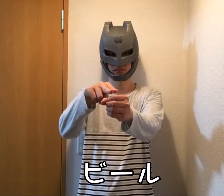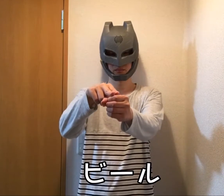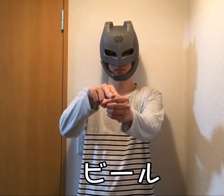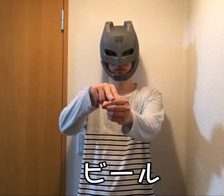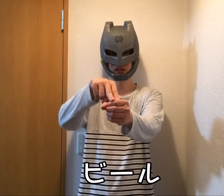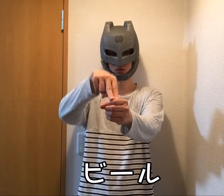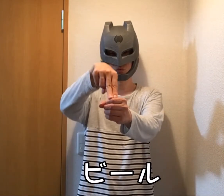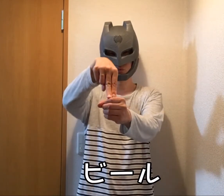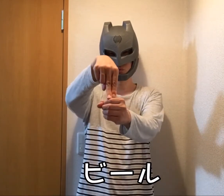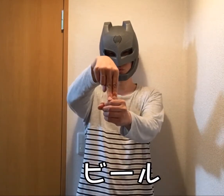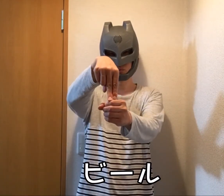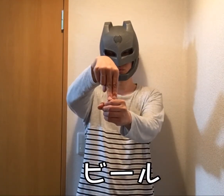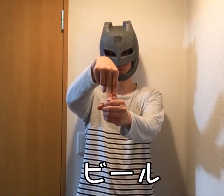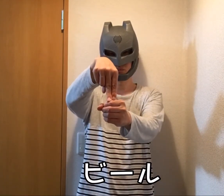Bottle beer